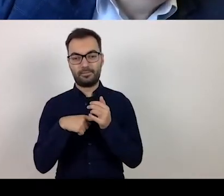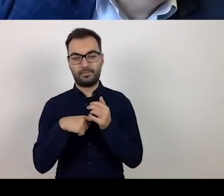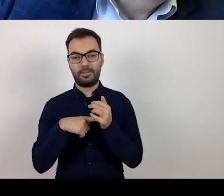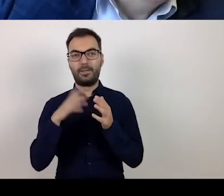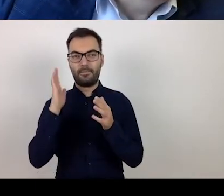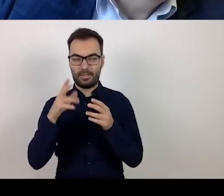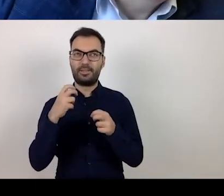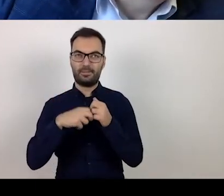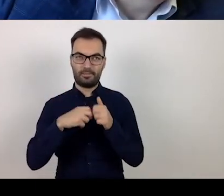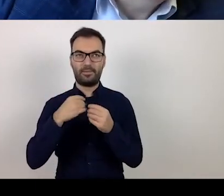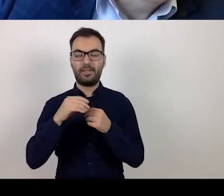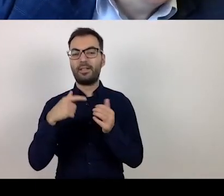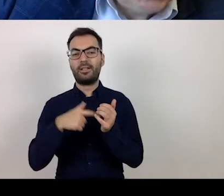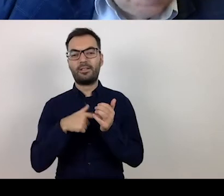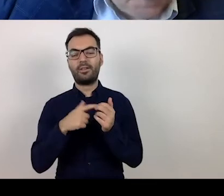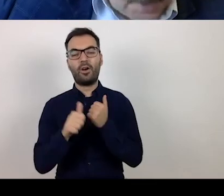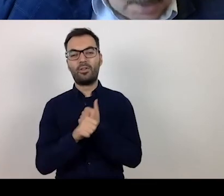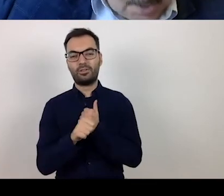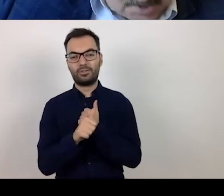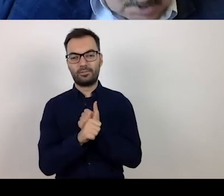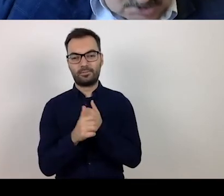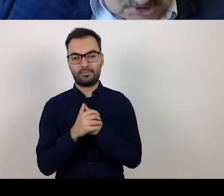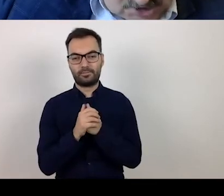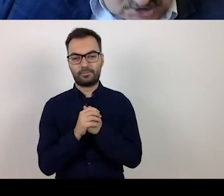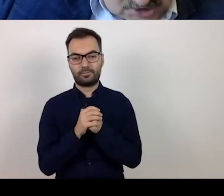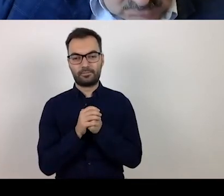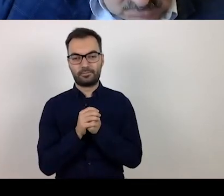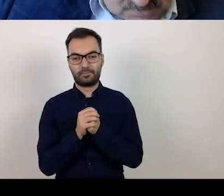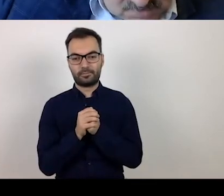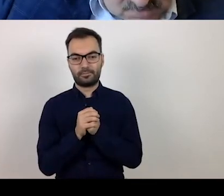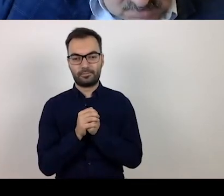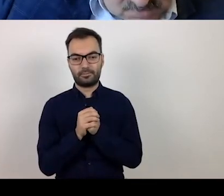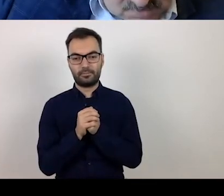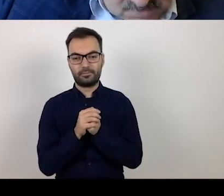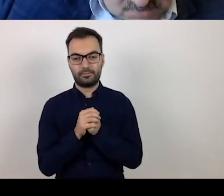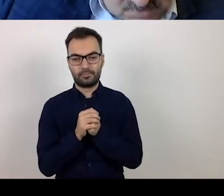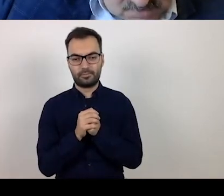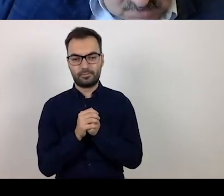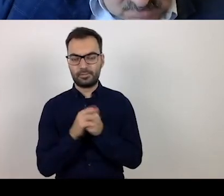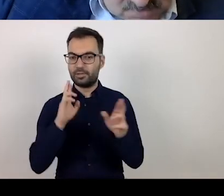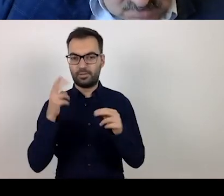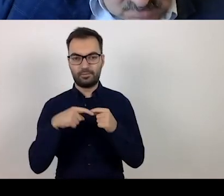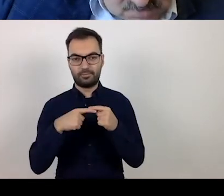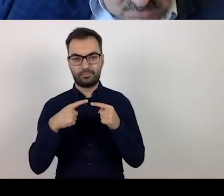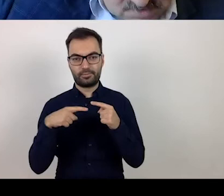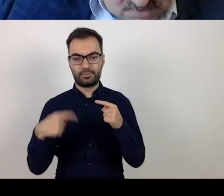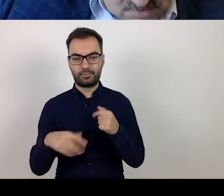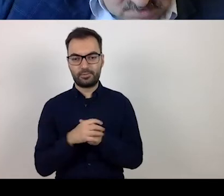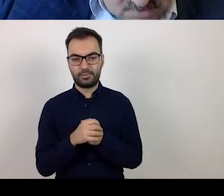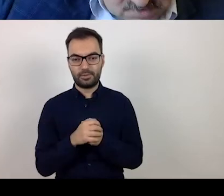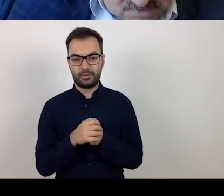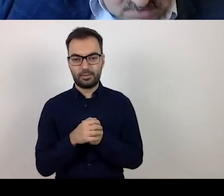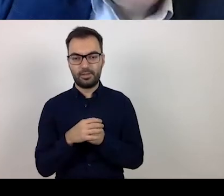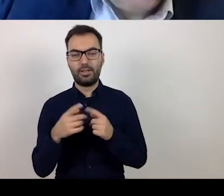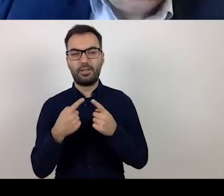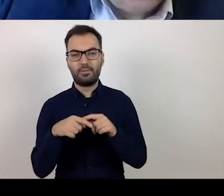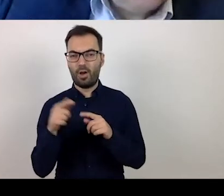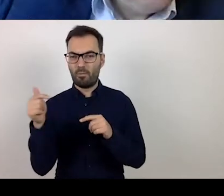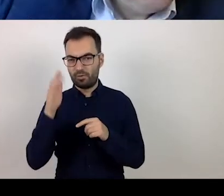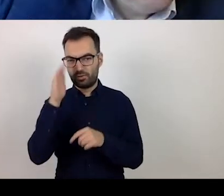related to the compulsory schooling, with working remotely.